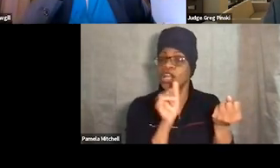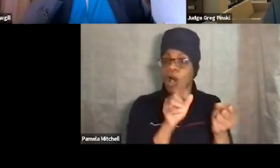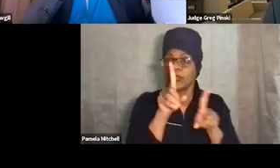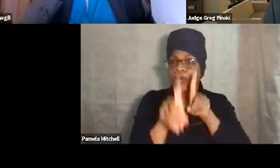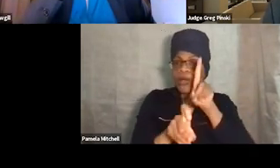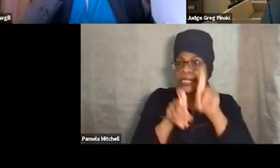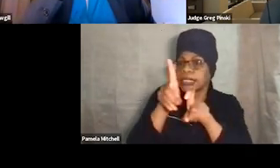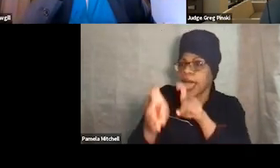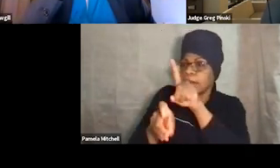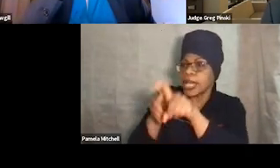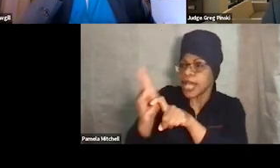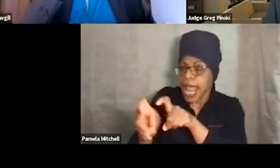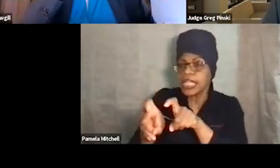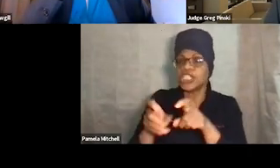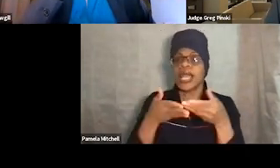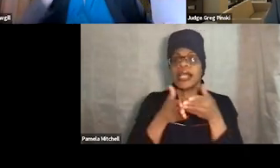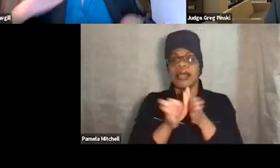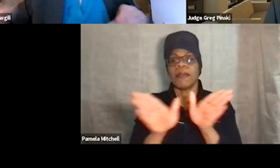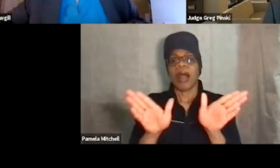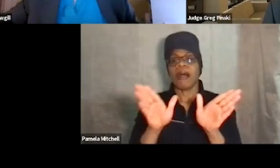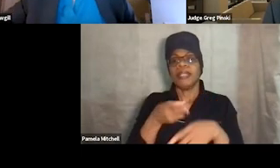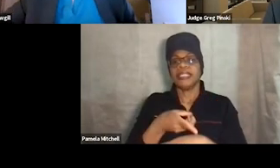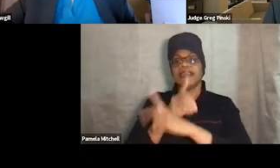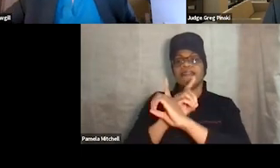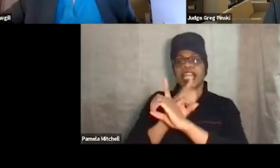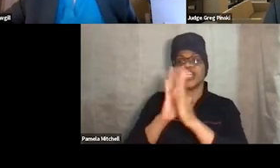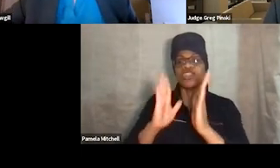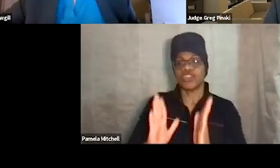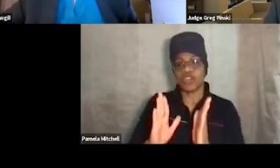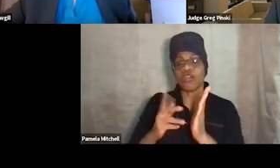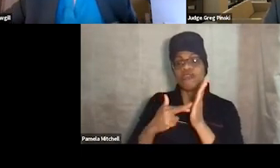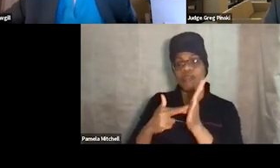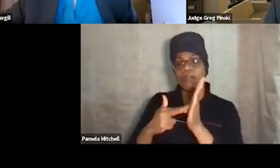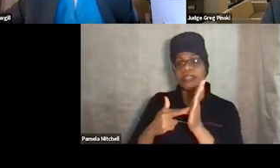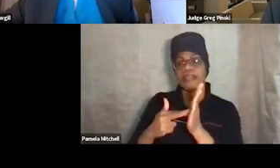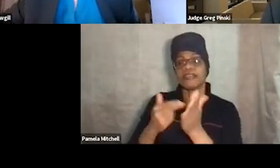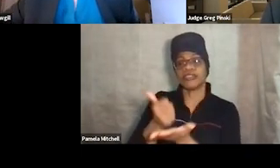and the public defender representative from the treatment court team there with her.